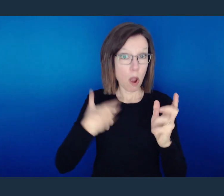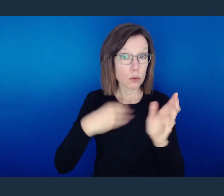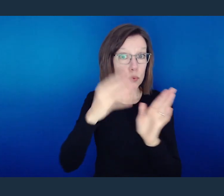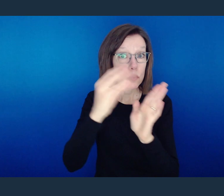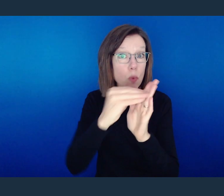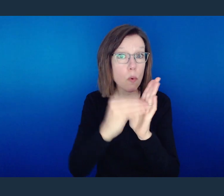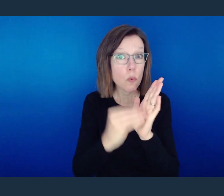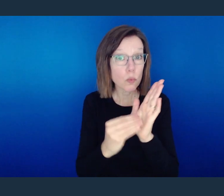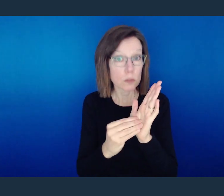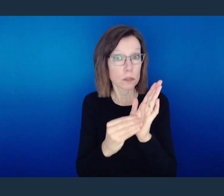And that's the first point if you're looking for that.